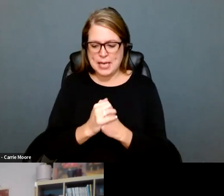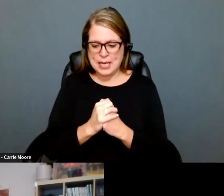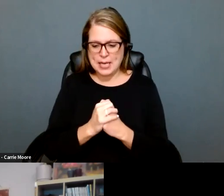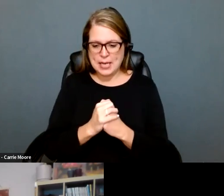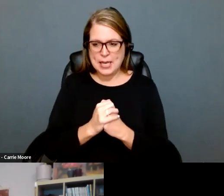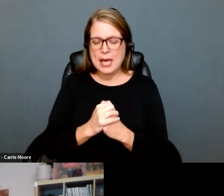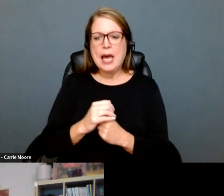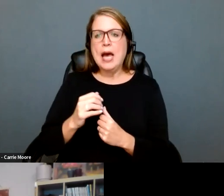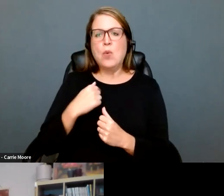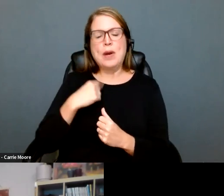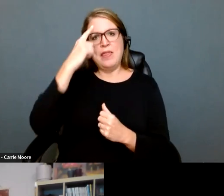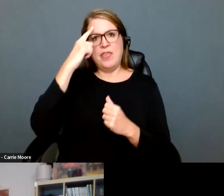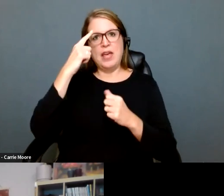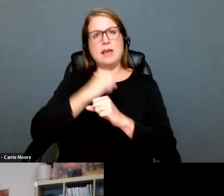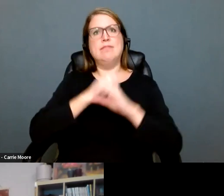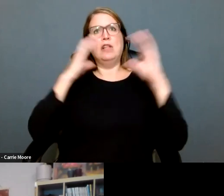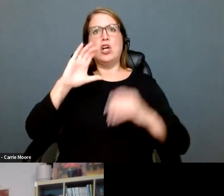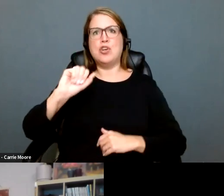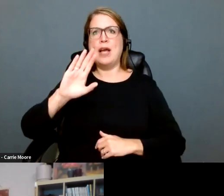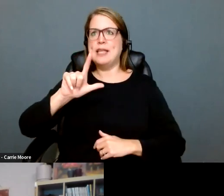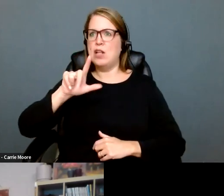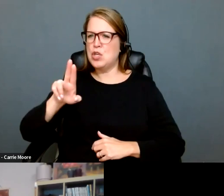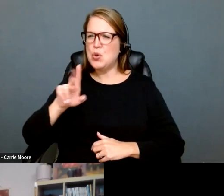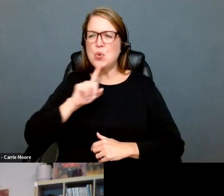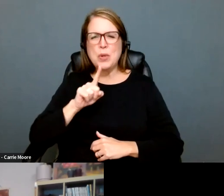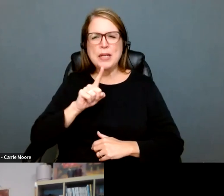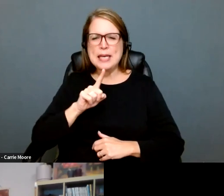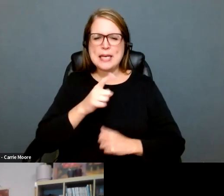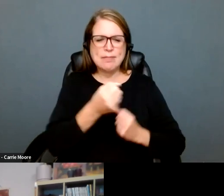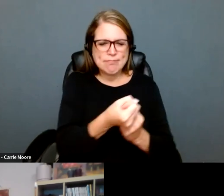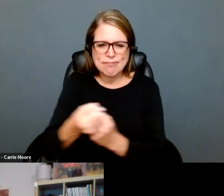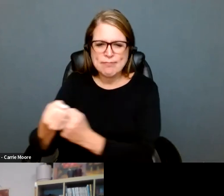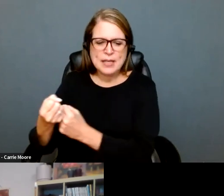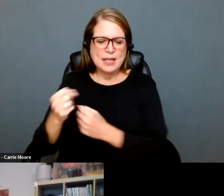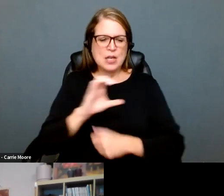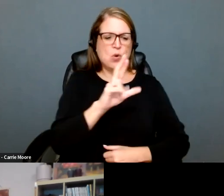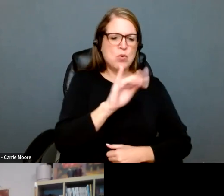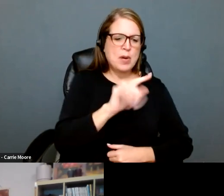in Idaho is hitting with me is at times it seems like the work of